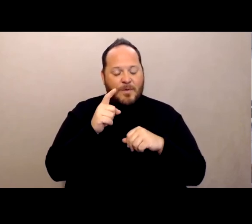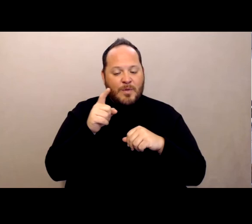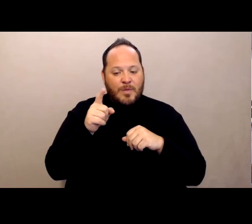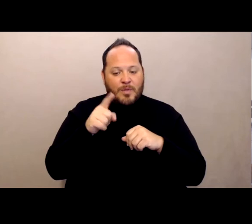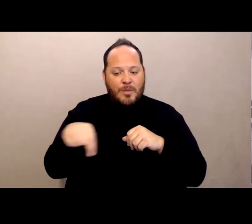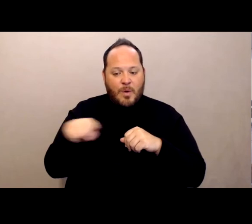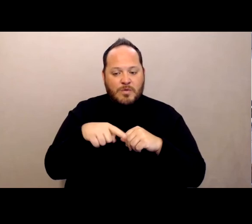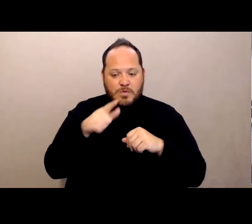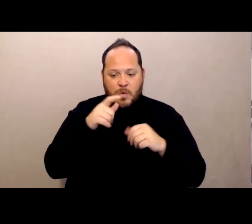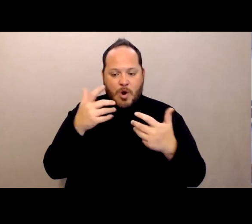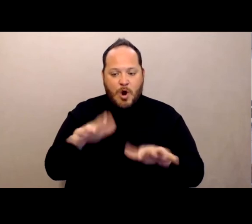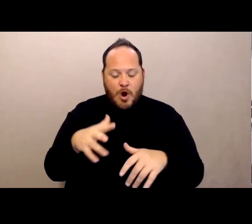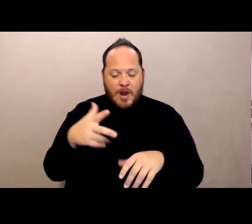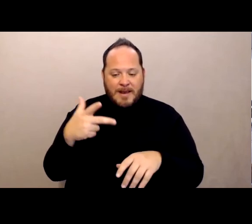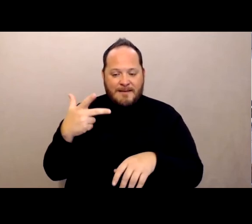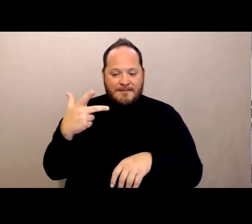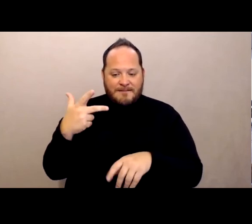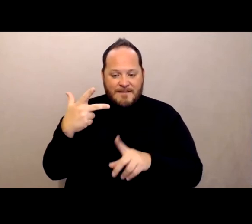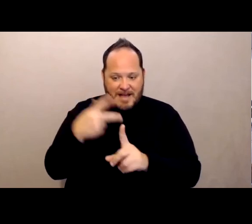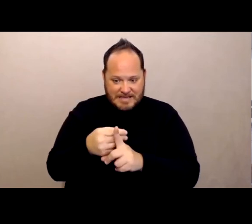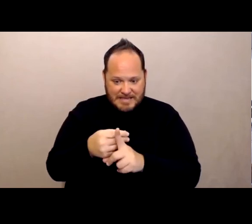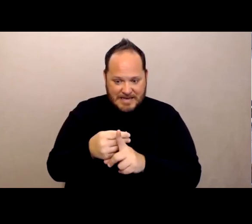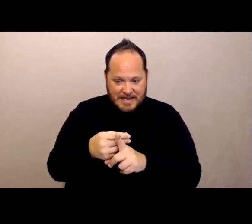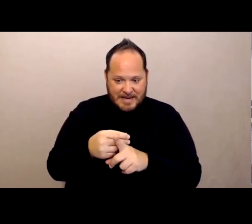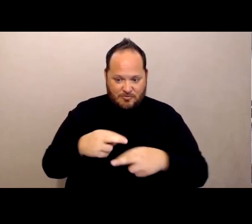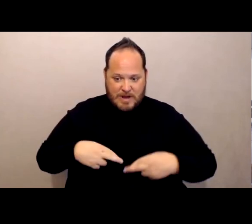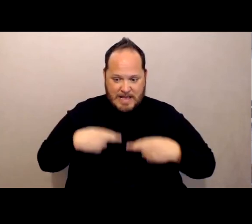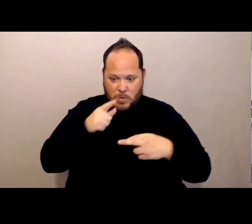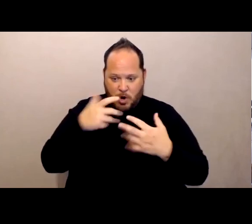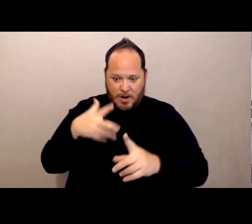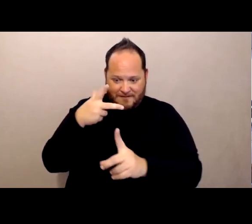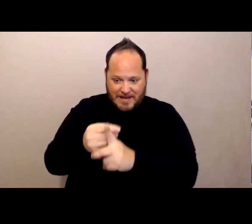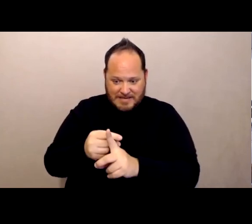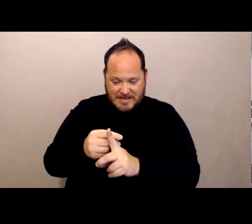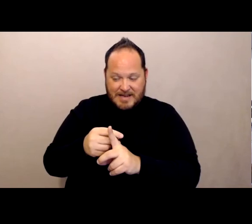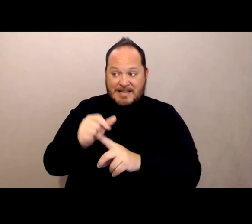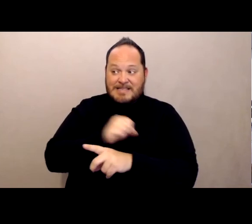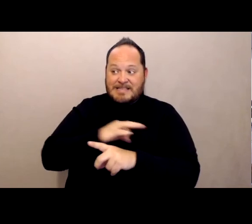with staff that are vaccinated or not? I mean, have you seen that. Yeah, I mean that.